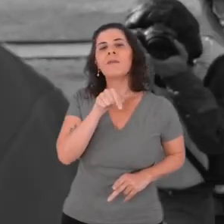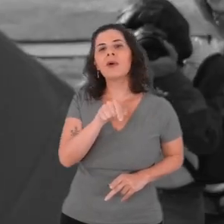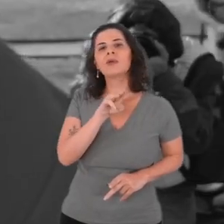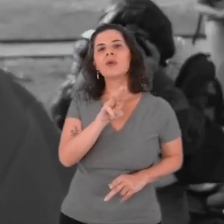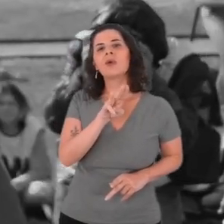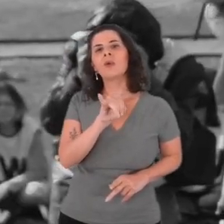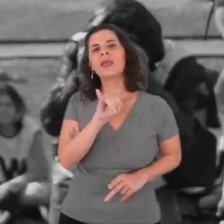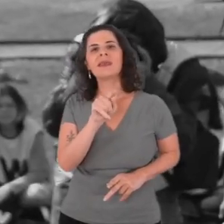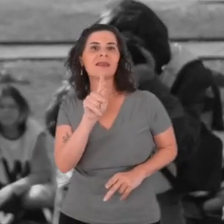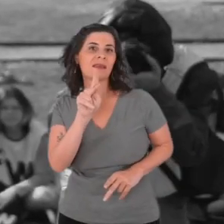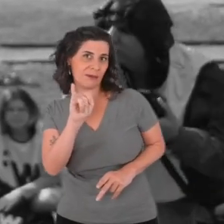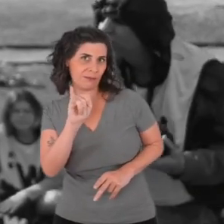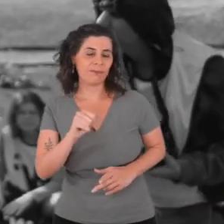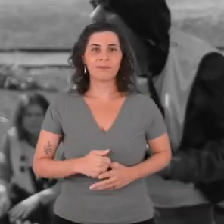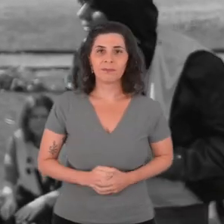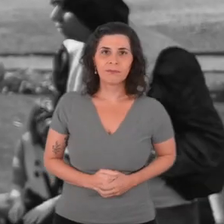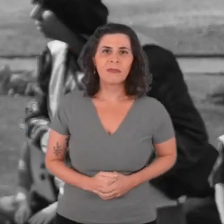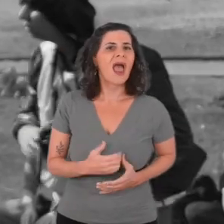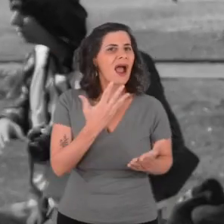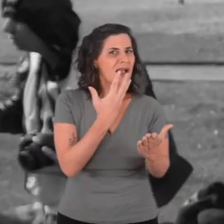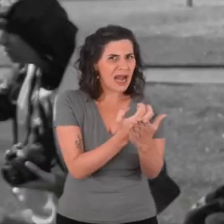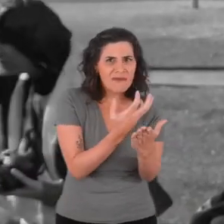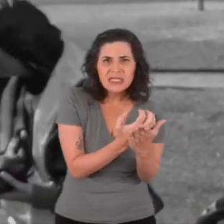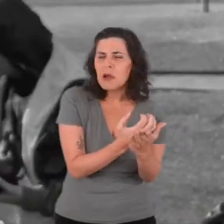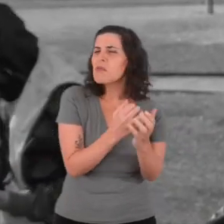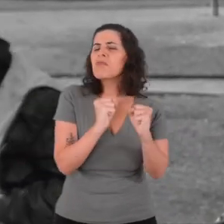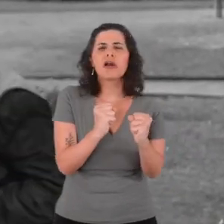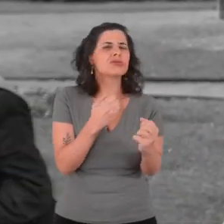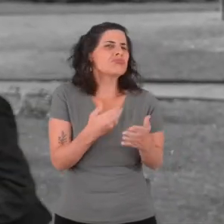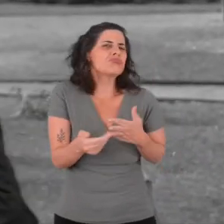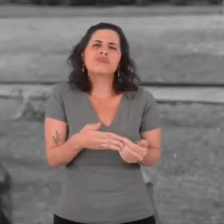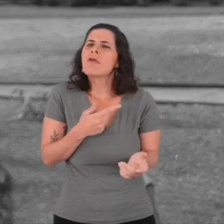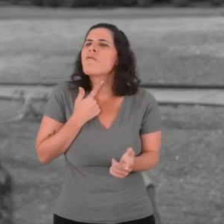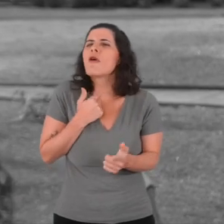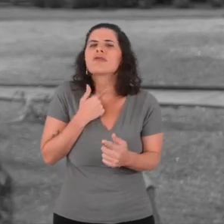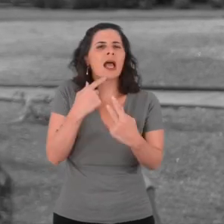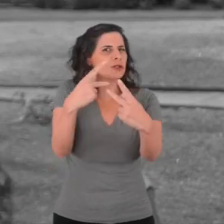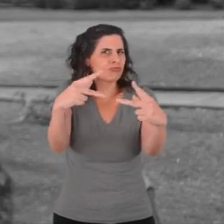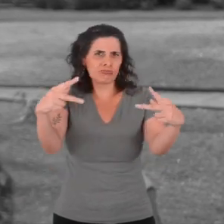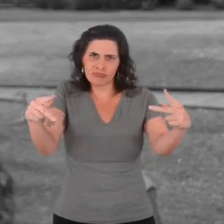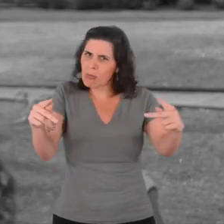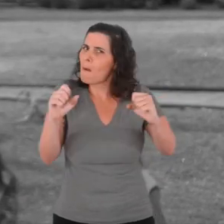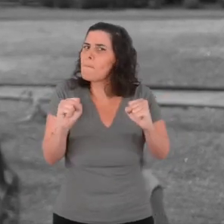These recordings can be anything you want,